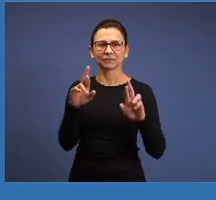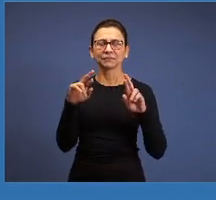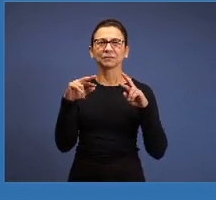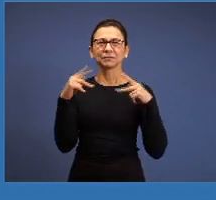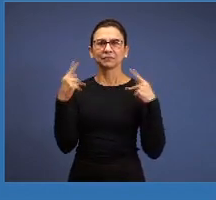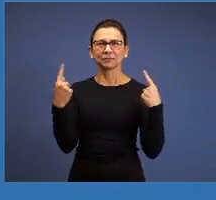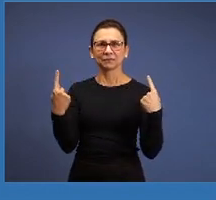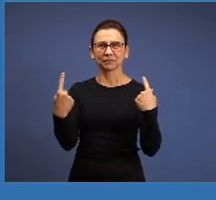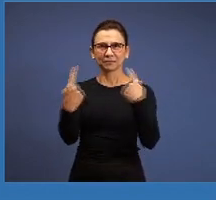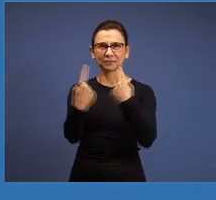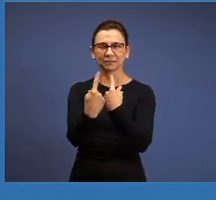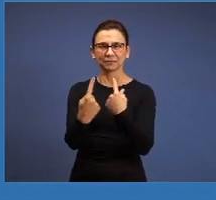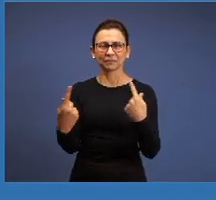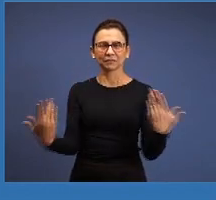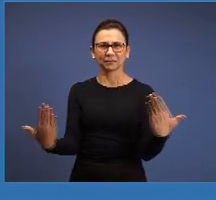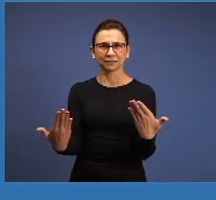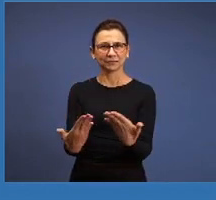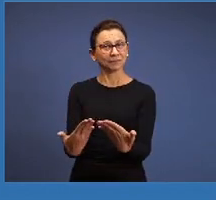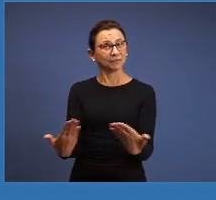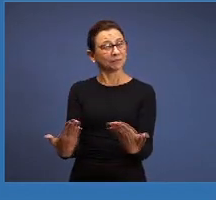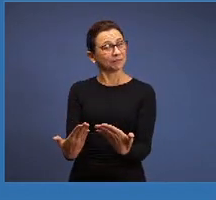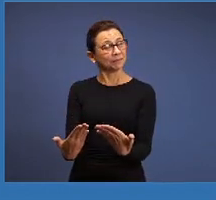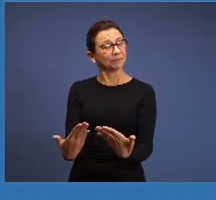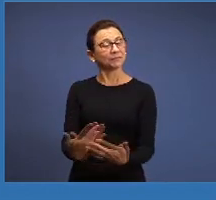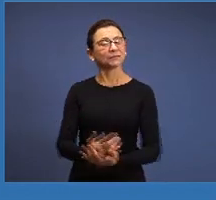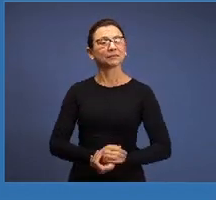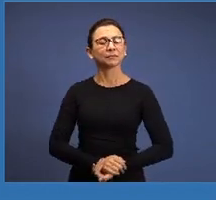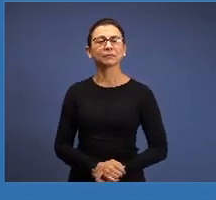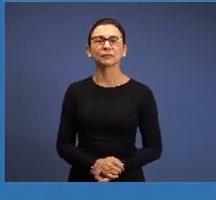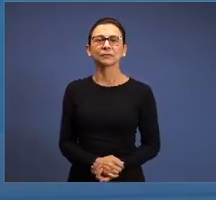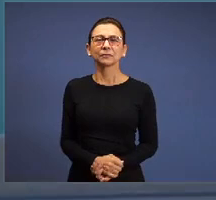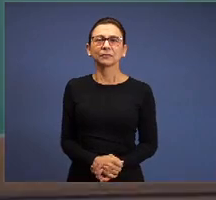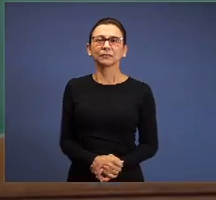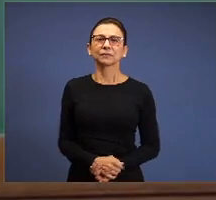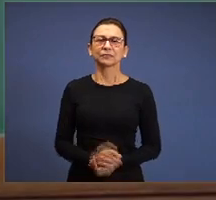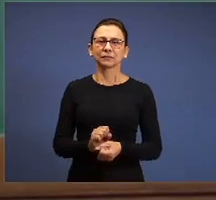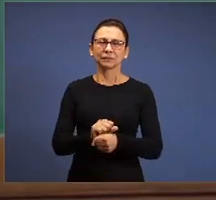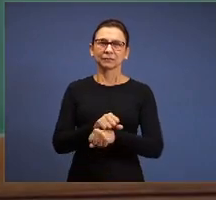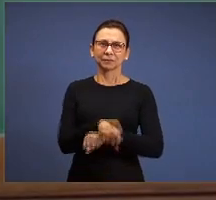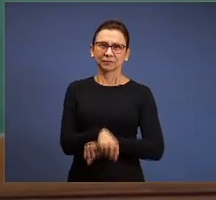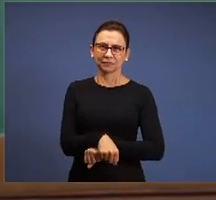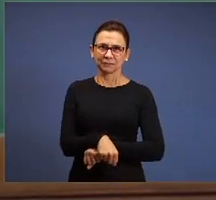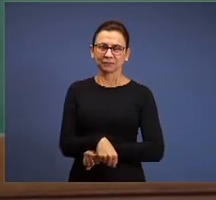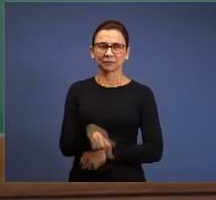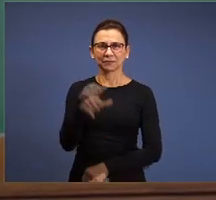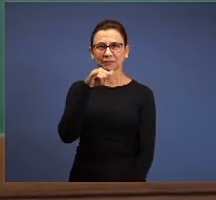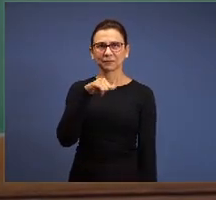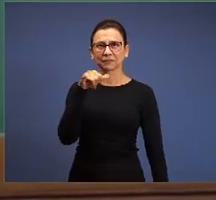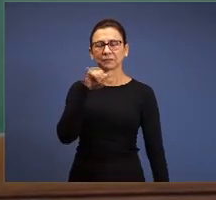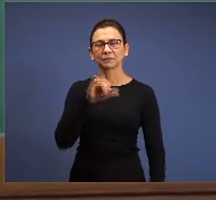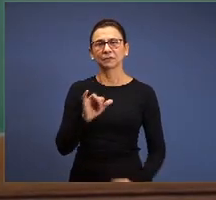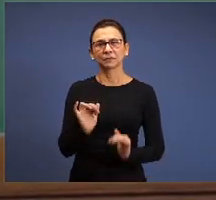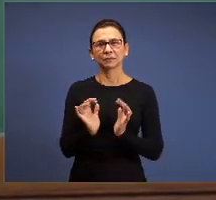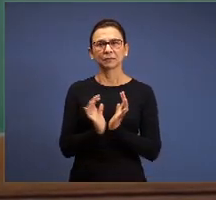And today, in person, we have a seminar in Italy, a group of brethren there